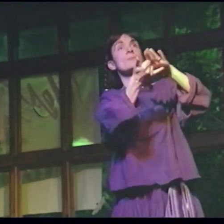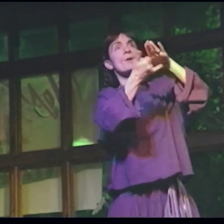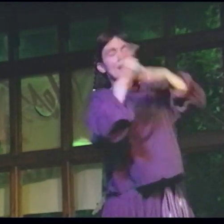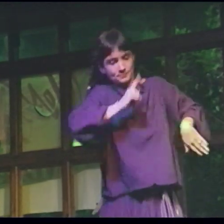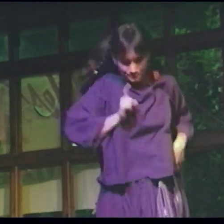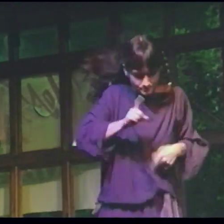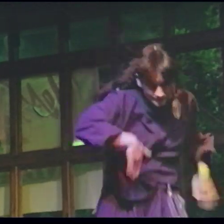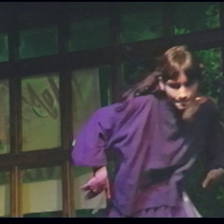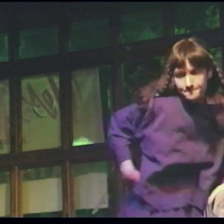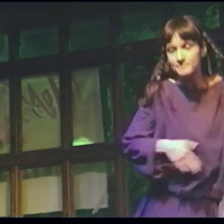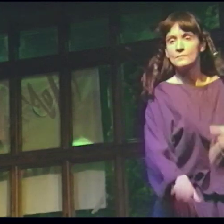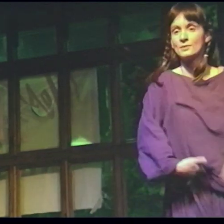Into the subway